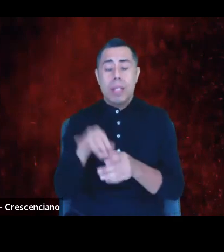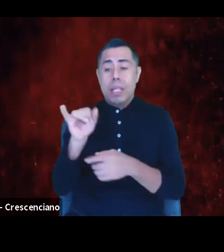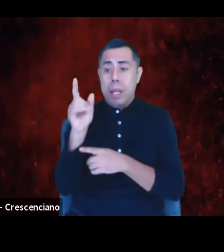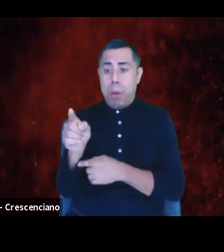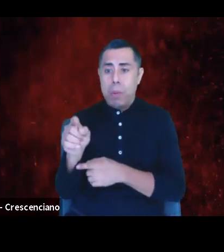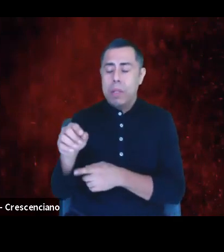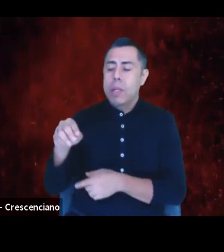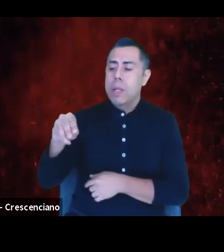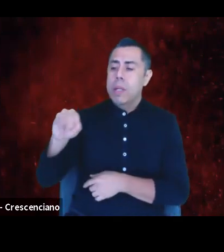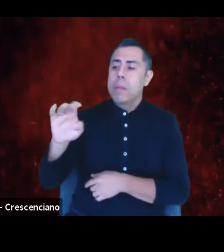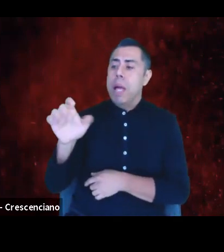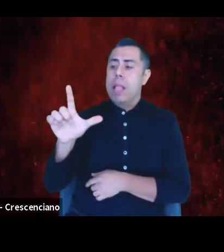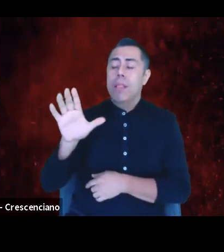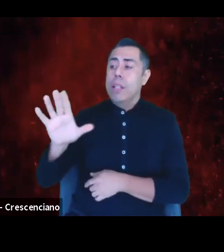rubbed up against the big lie.